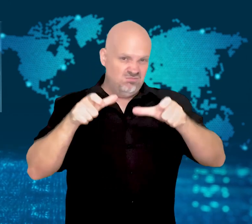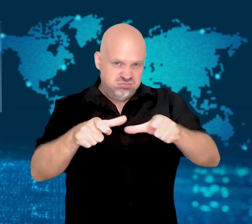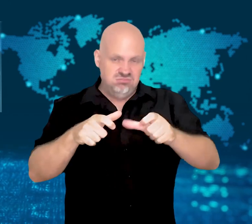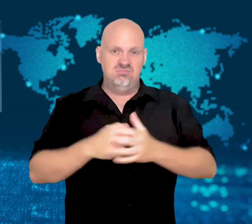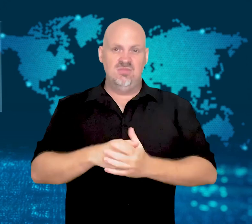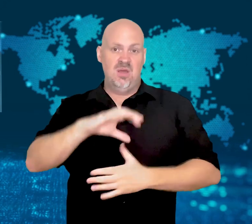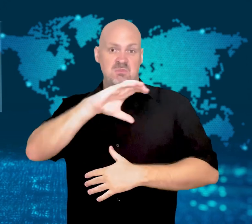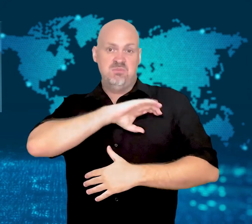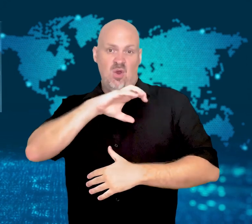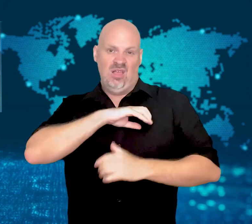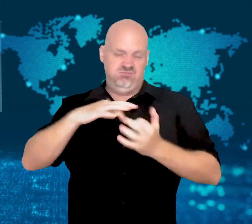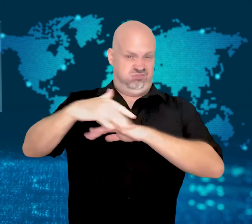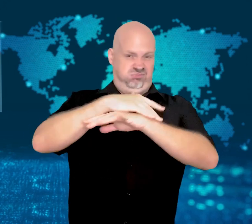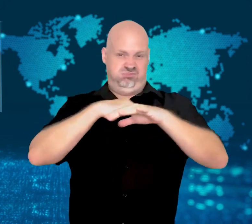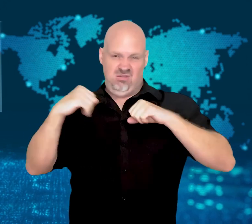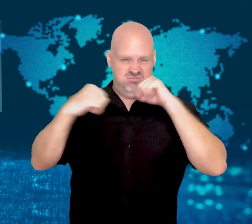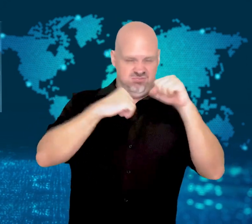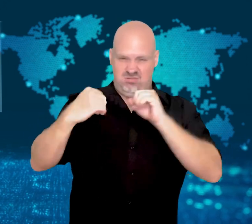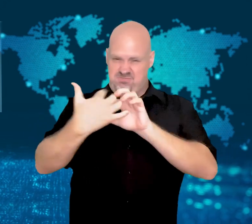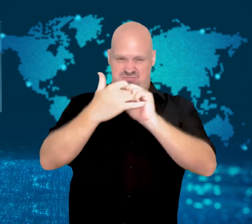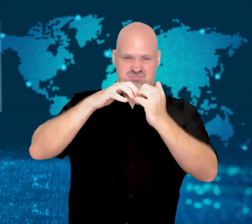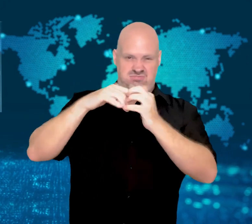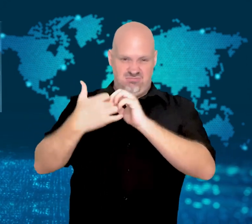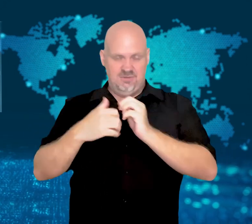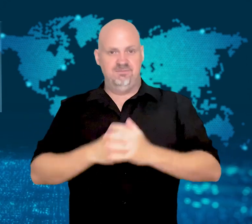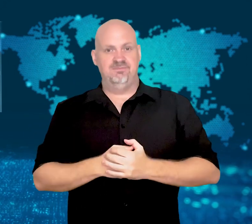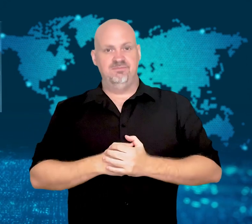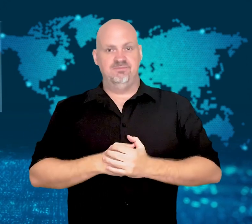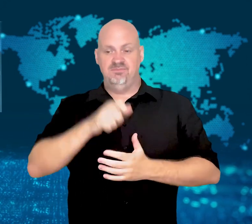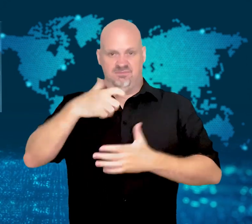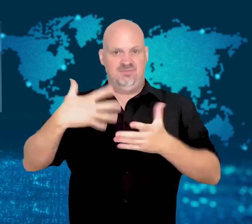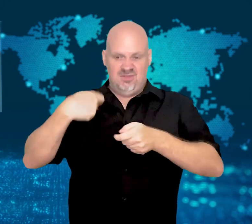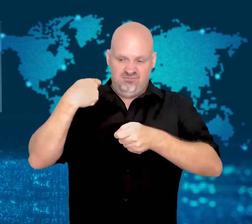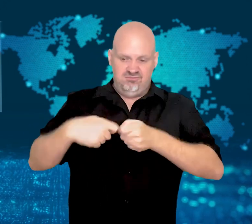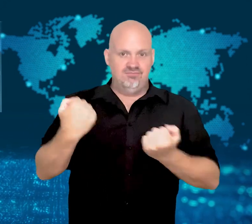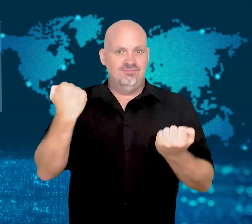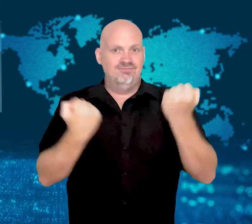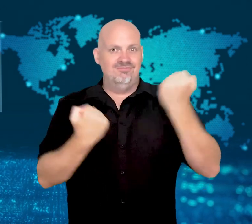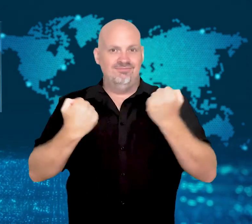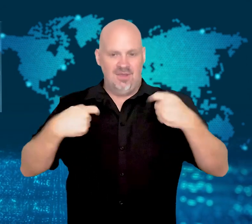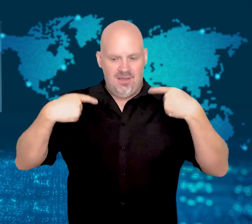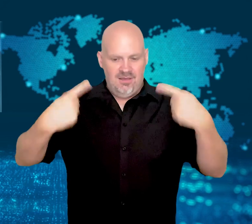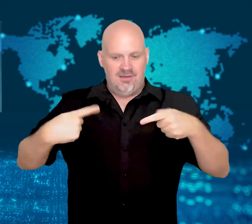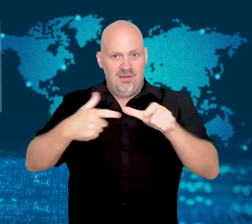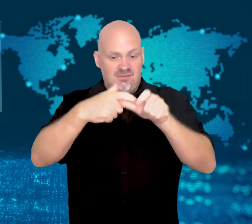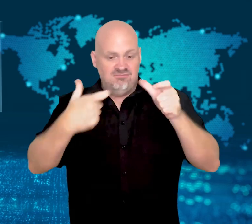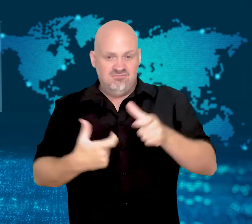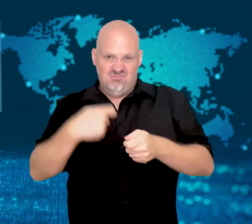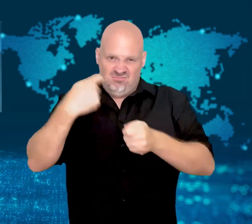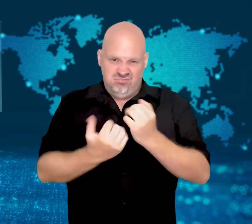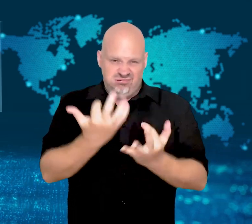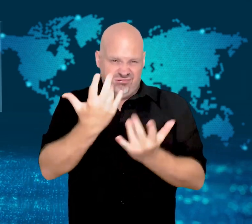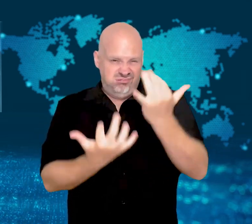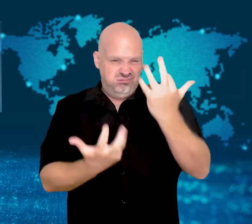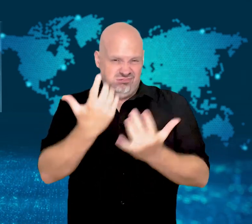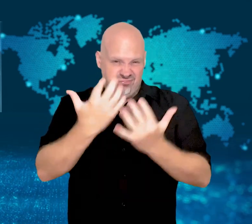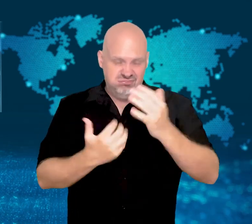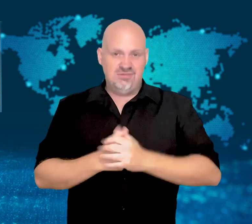on fire, blocked roads, and clashed with police.